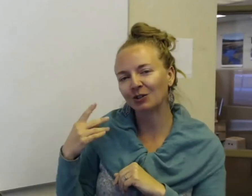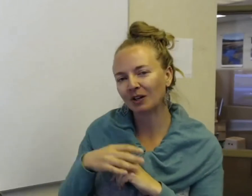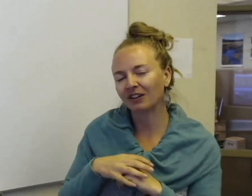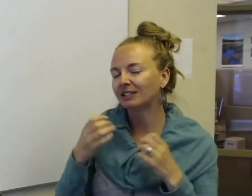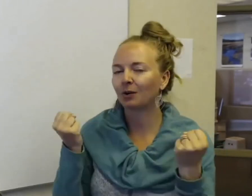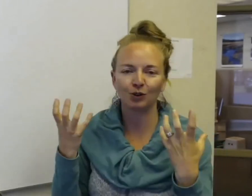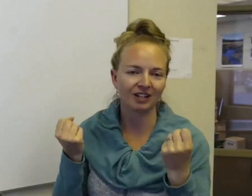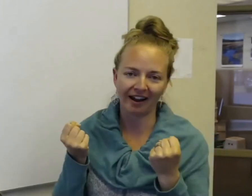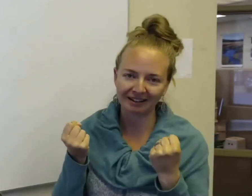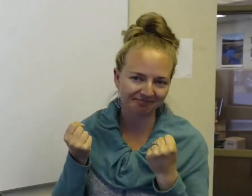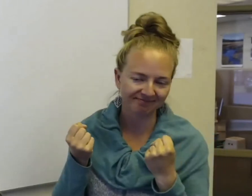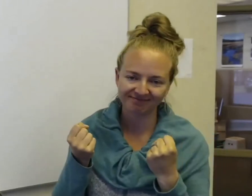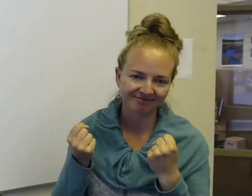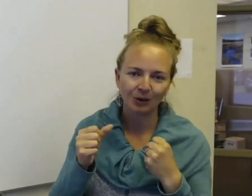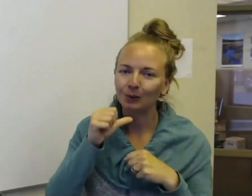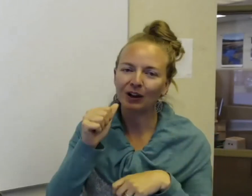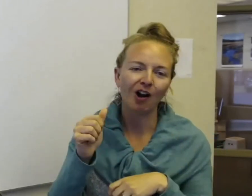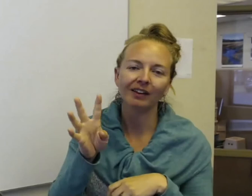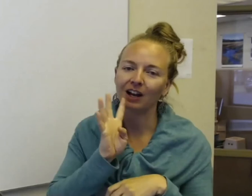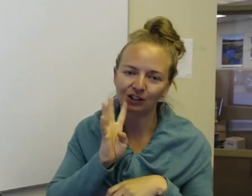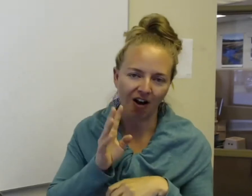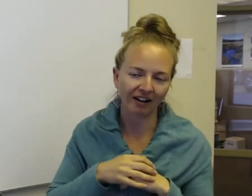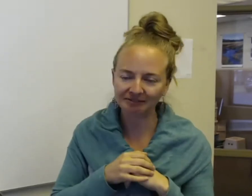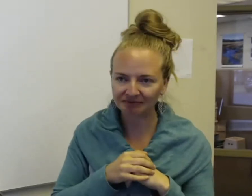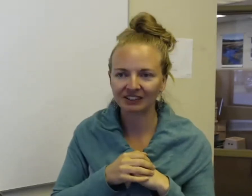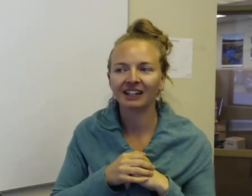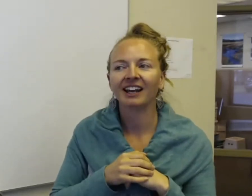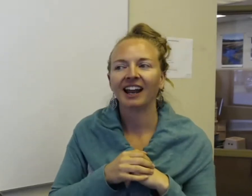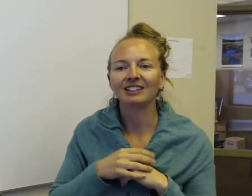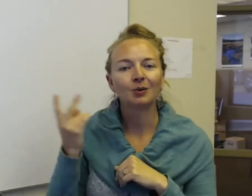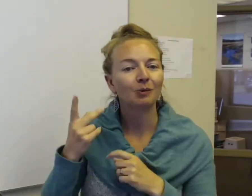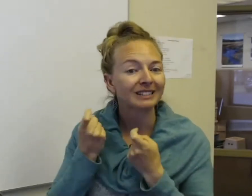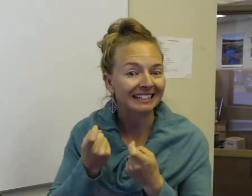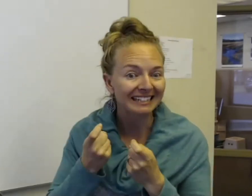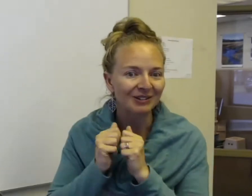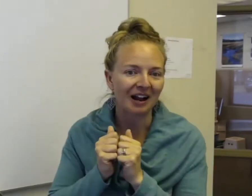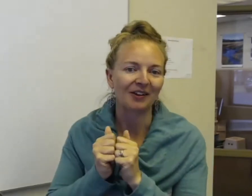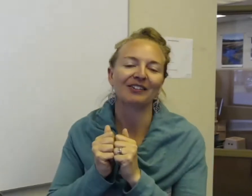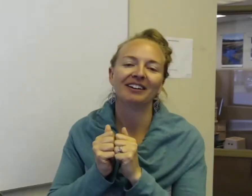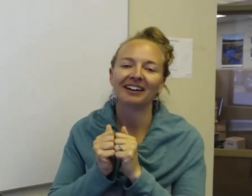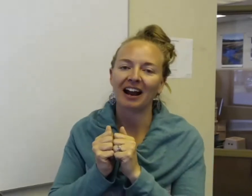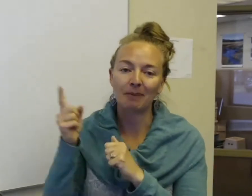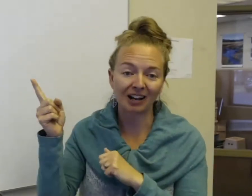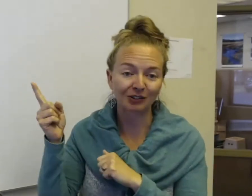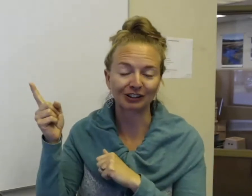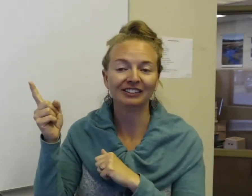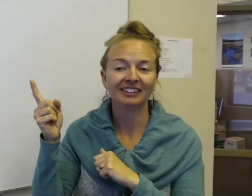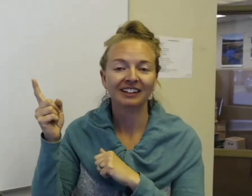of us, we're signing. We hardly ever talk. And so when we're skiing together at Bachelor,